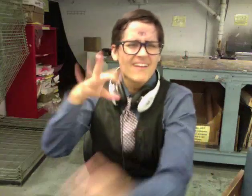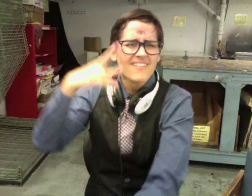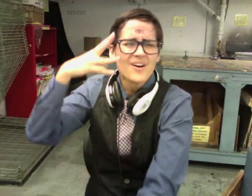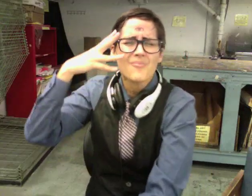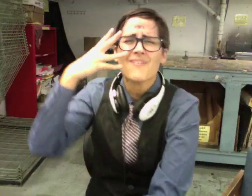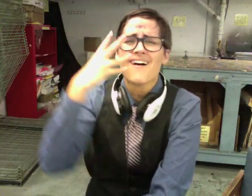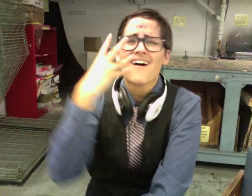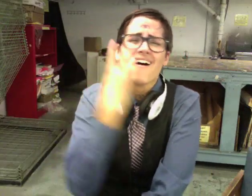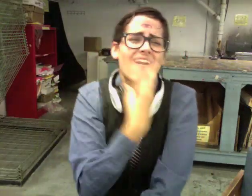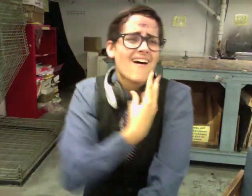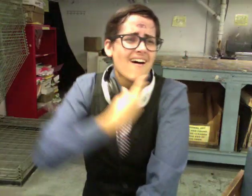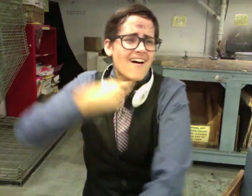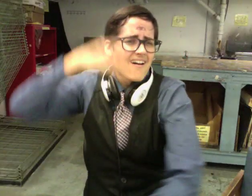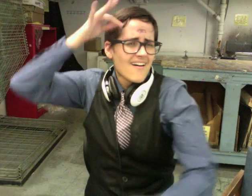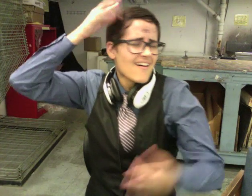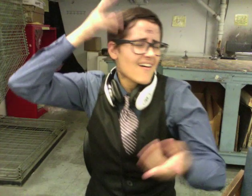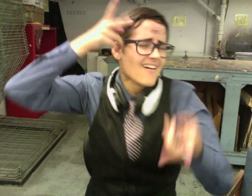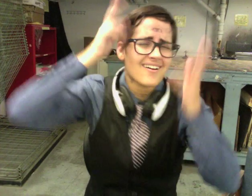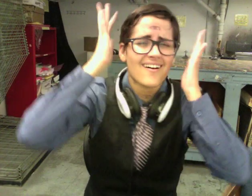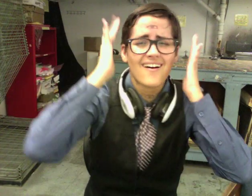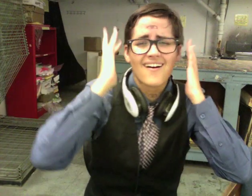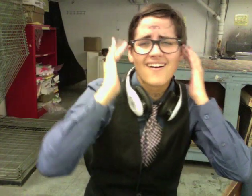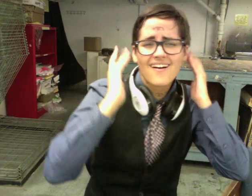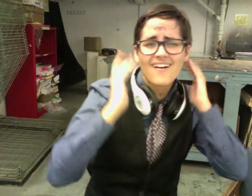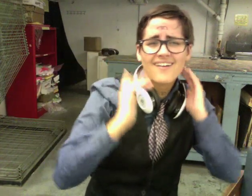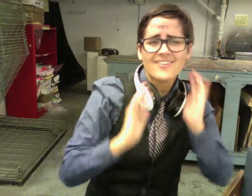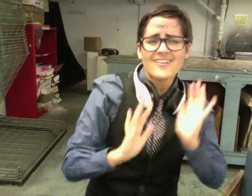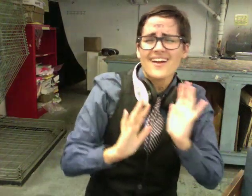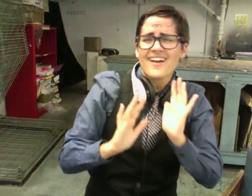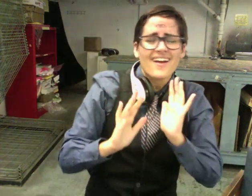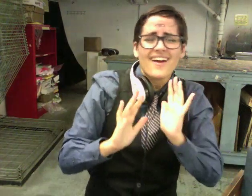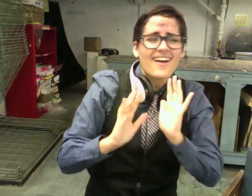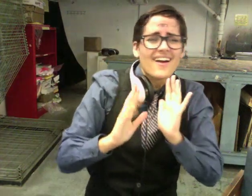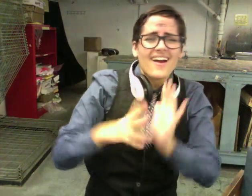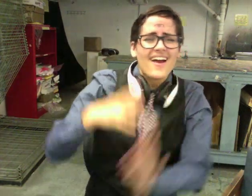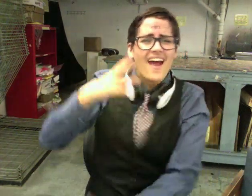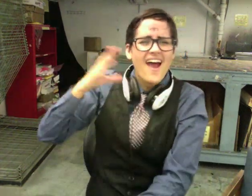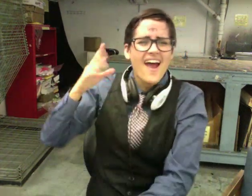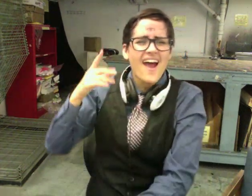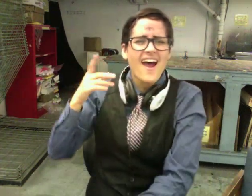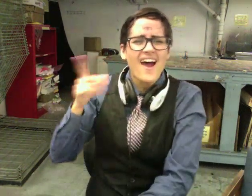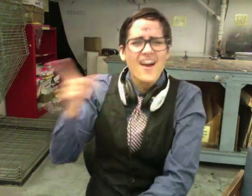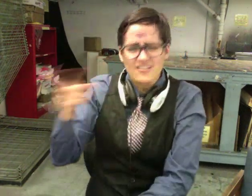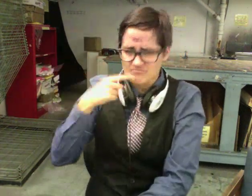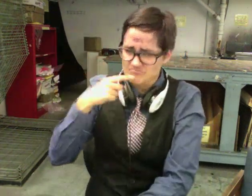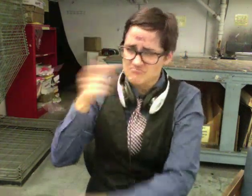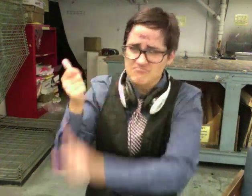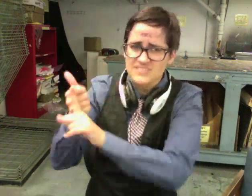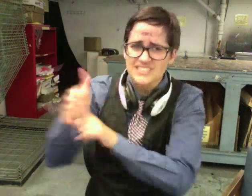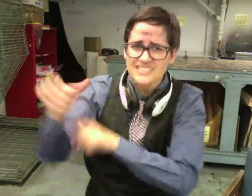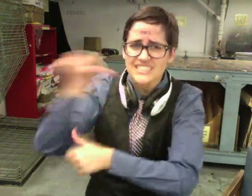and beautiful haircut? Why his perfect and beautiful coat? He says he is a scientist.